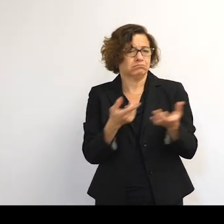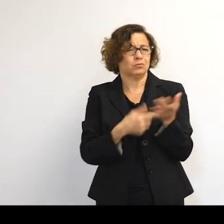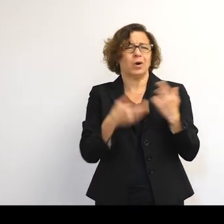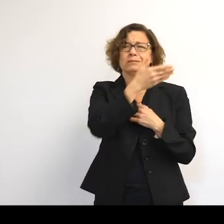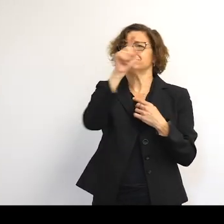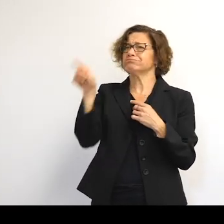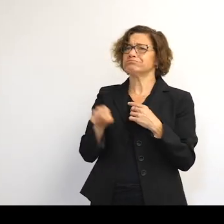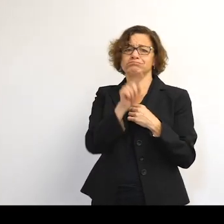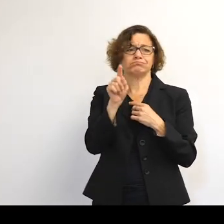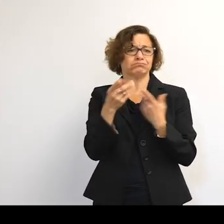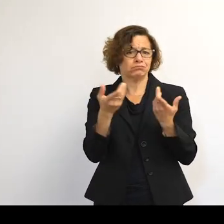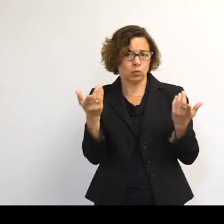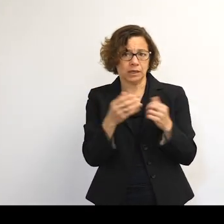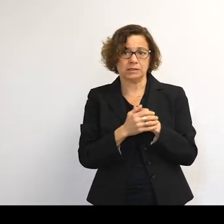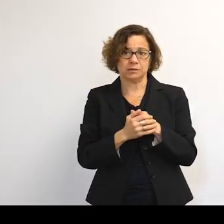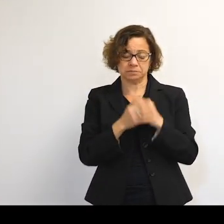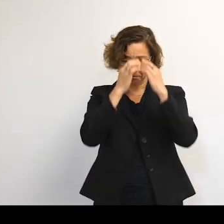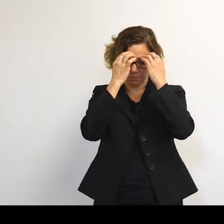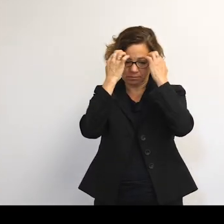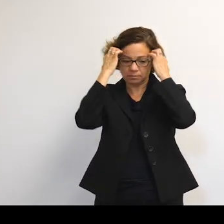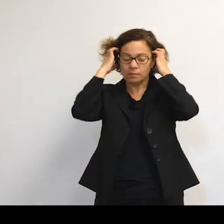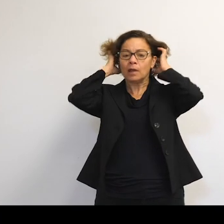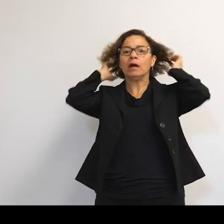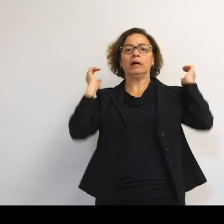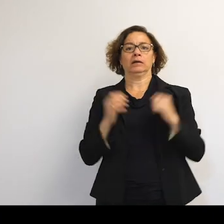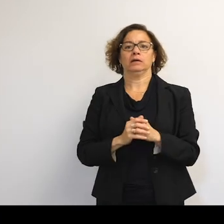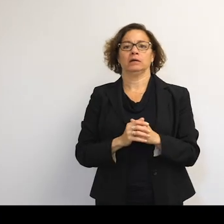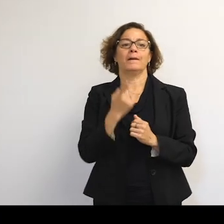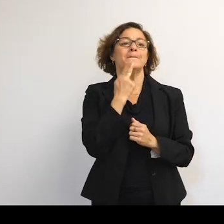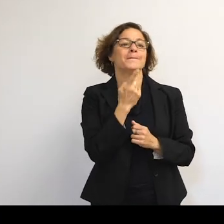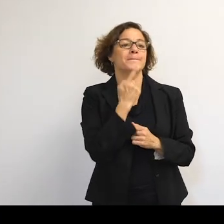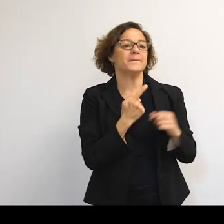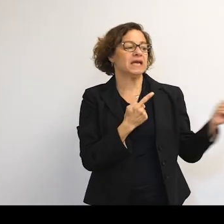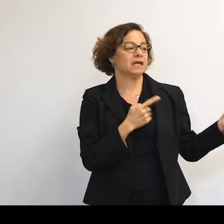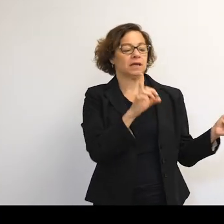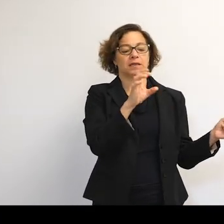What are these things? So all these pink objects are debris.